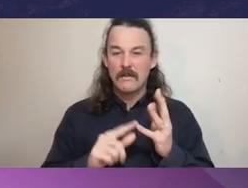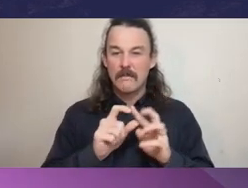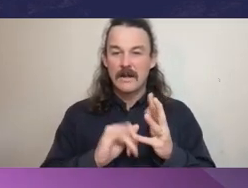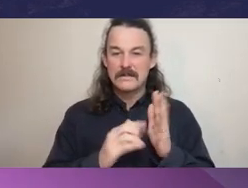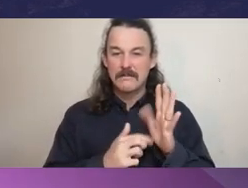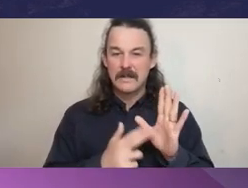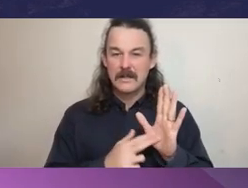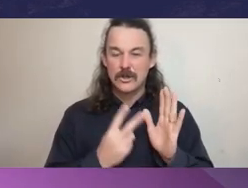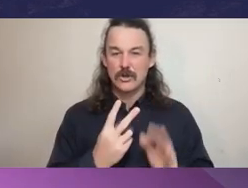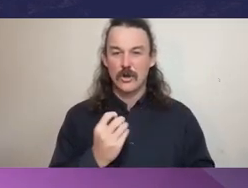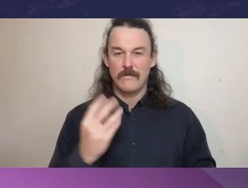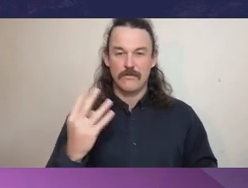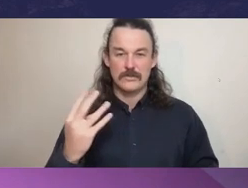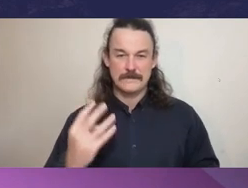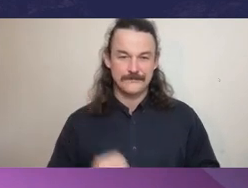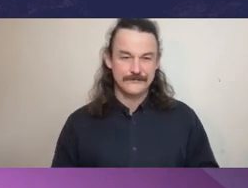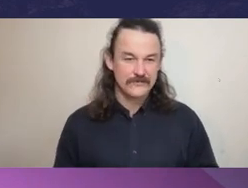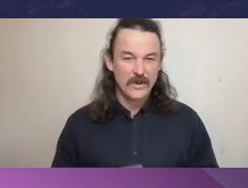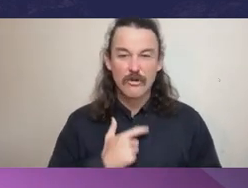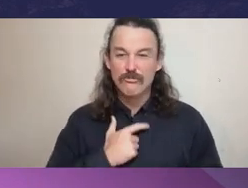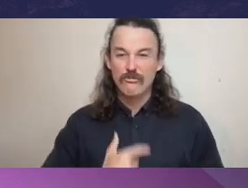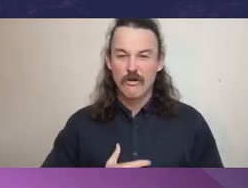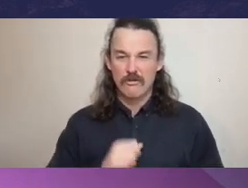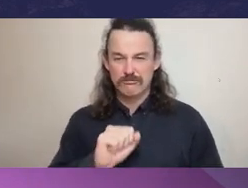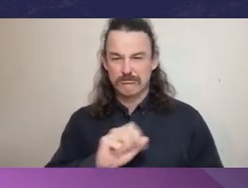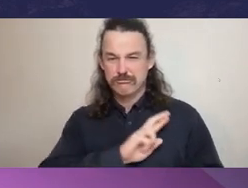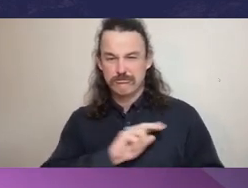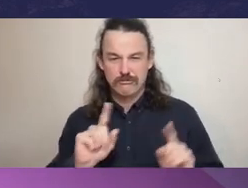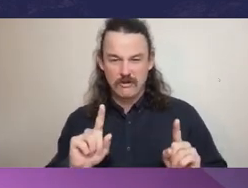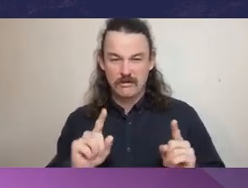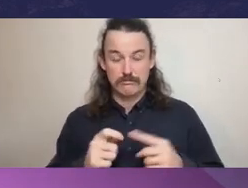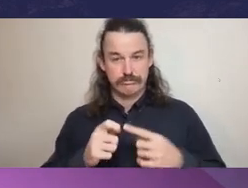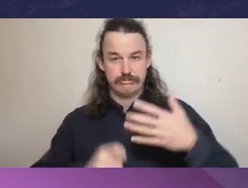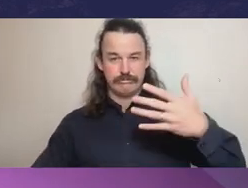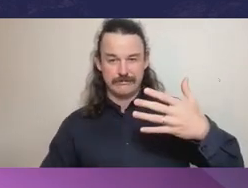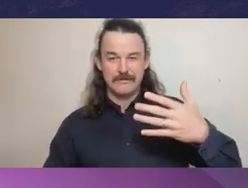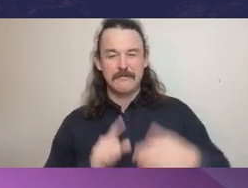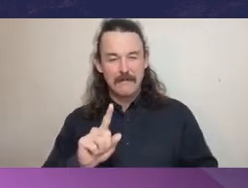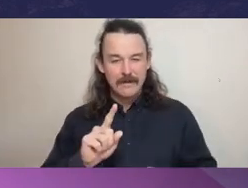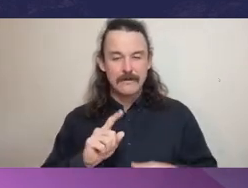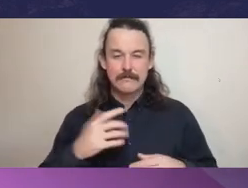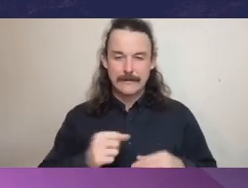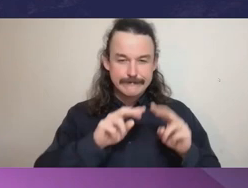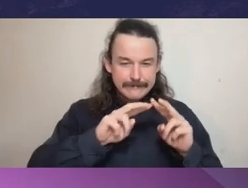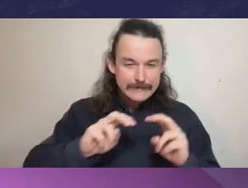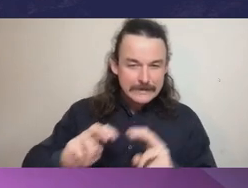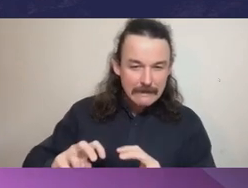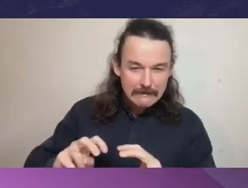In this role she's responsible for, among many other things, investigating the actions or decisions of Victorian public